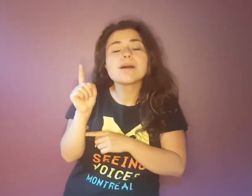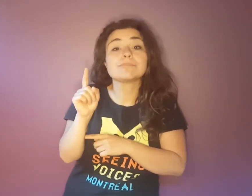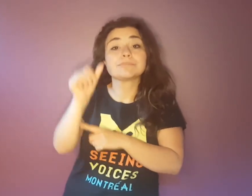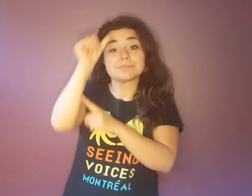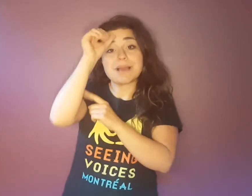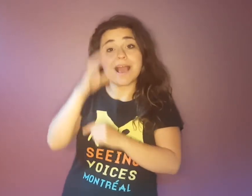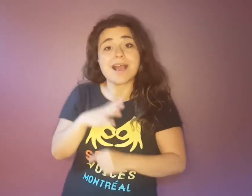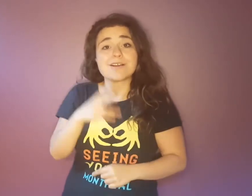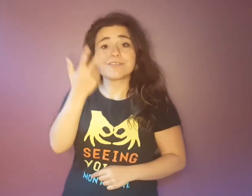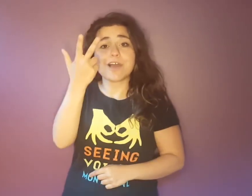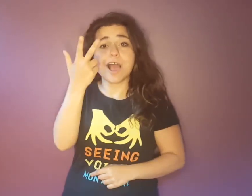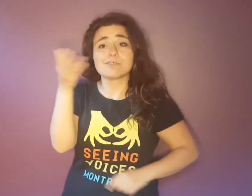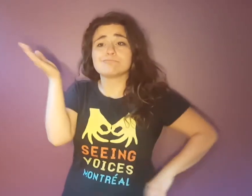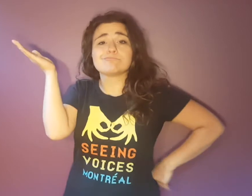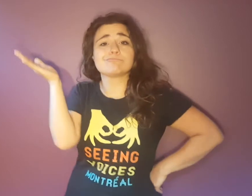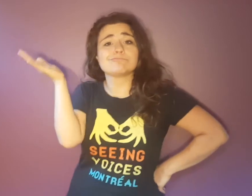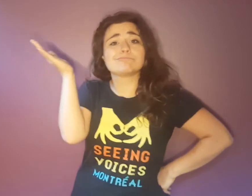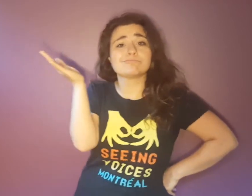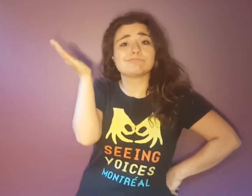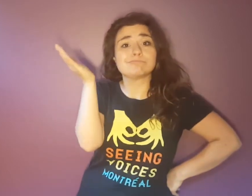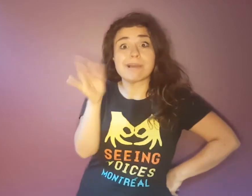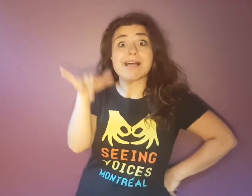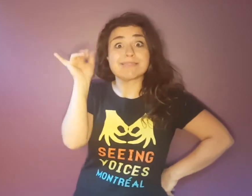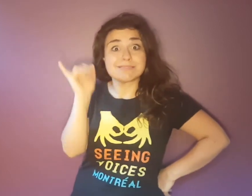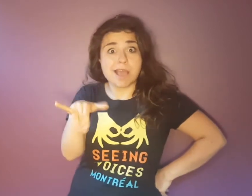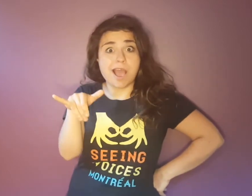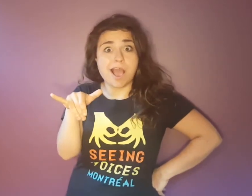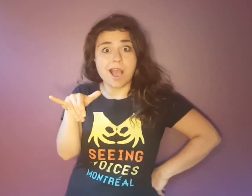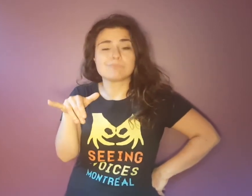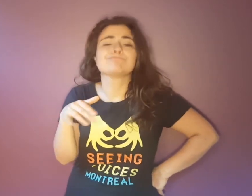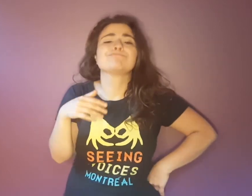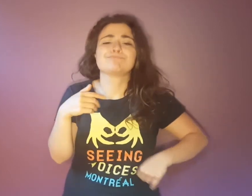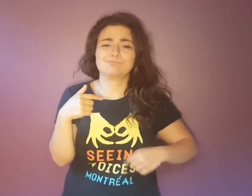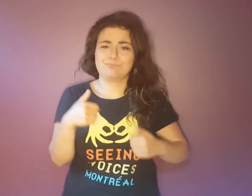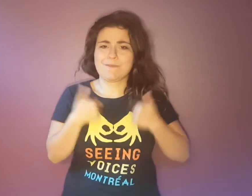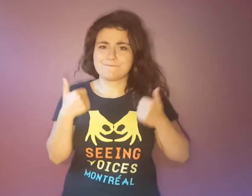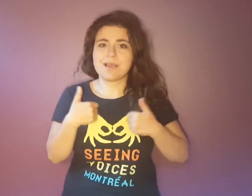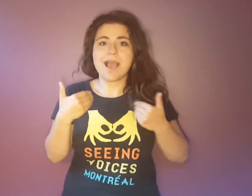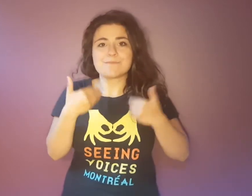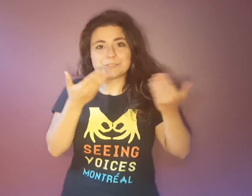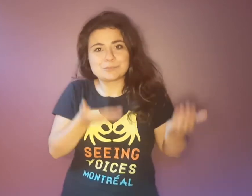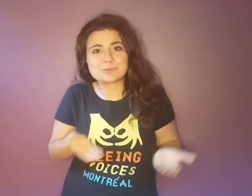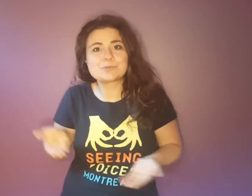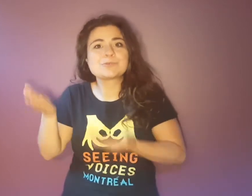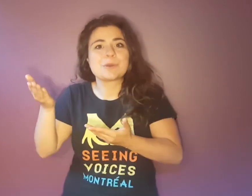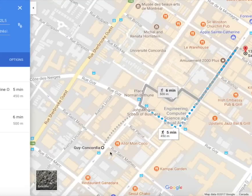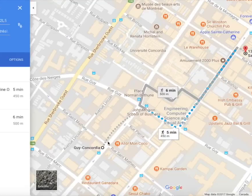The location is 3 Brasseurs - here is the address.